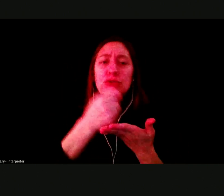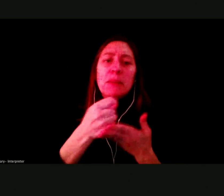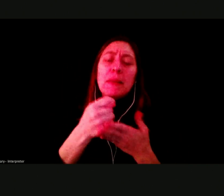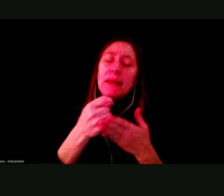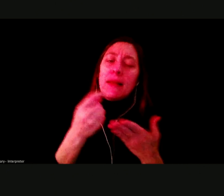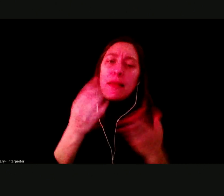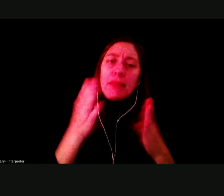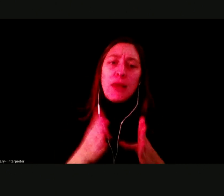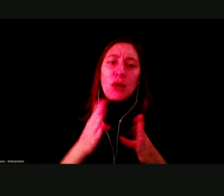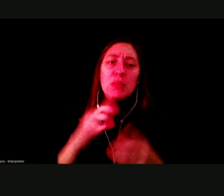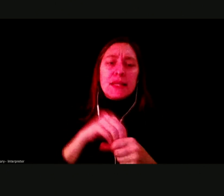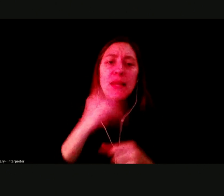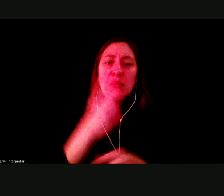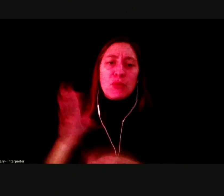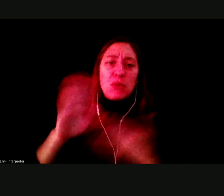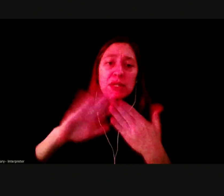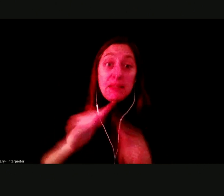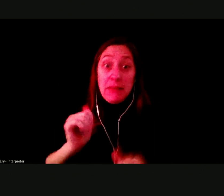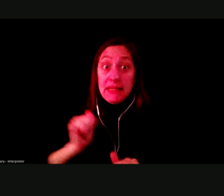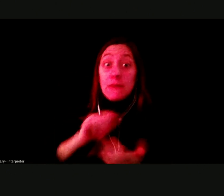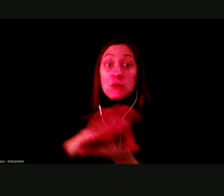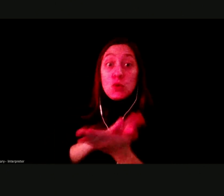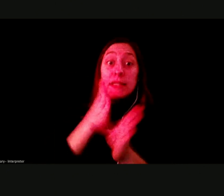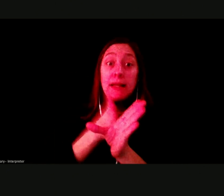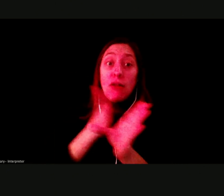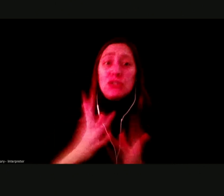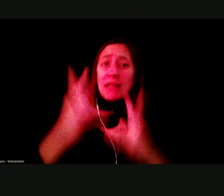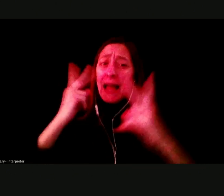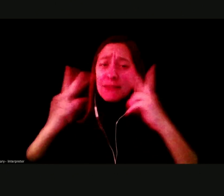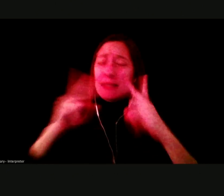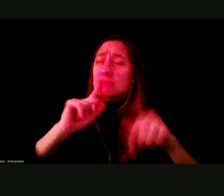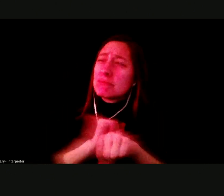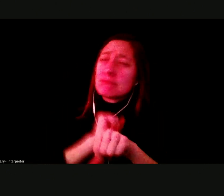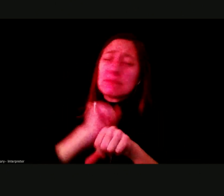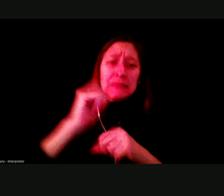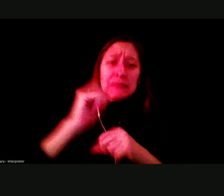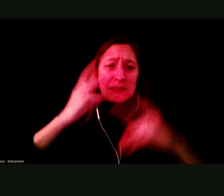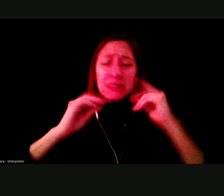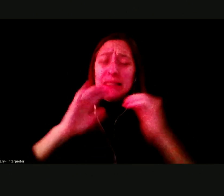AS A SCHOOL PSYCHOLOGIST, I HAVE SEEN FIRSTHAND HOW ADDICTION IMPACTS OUR STUDENTS AND THEIR